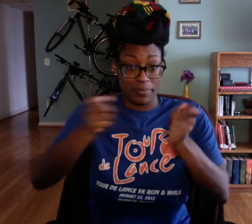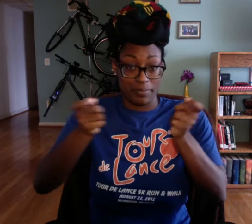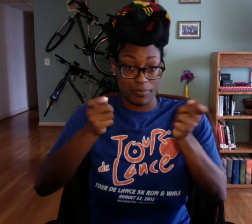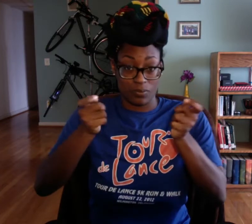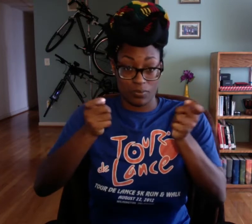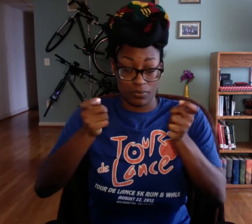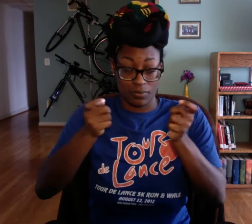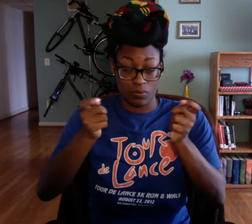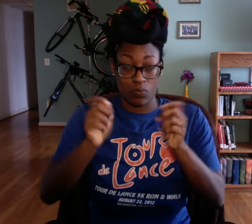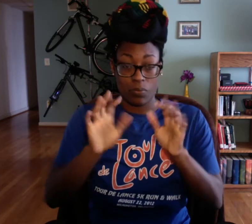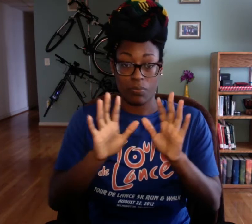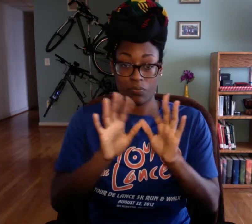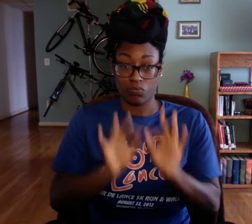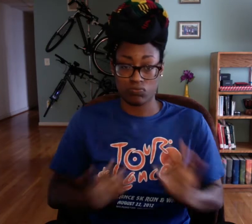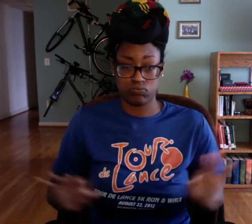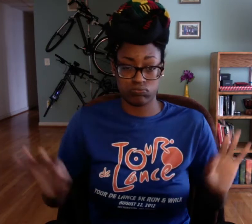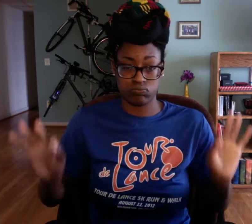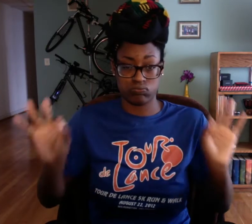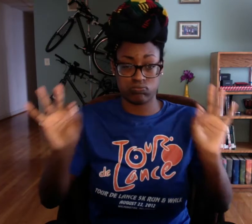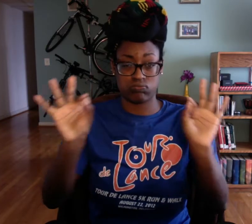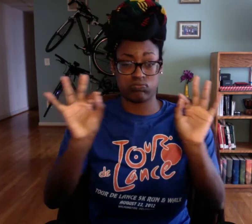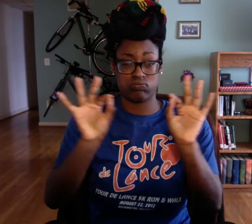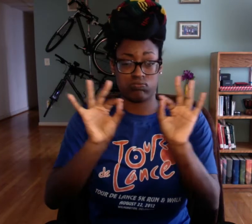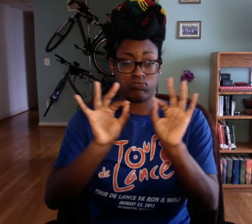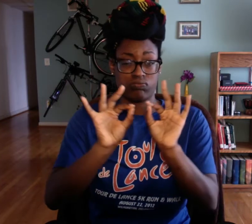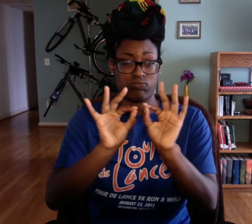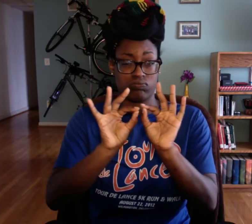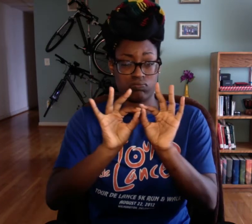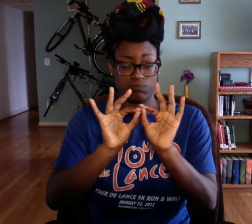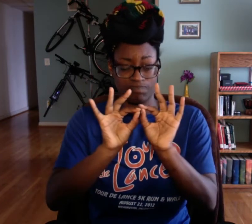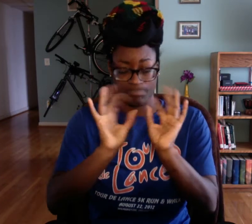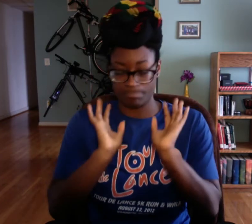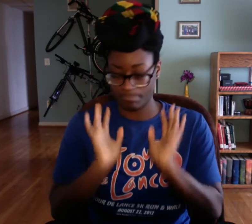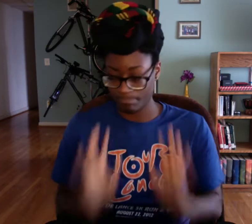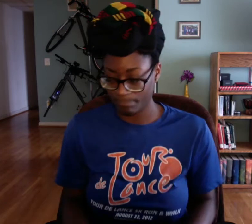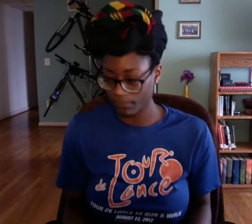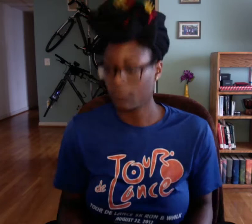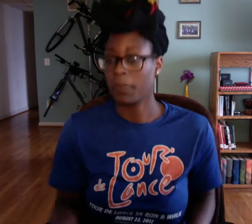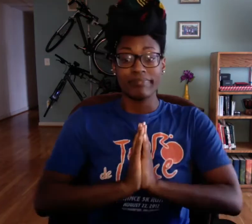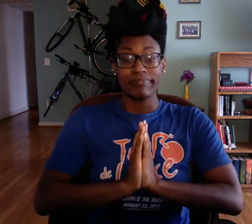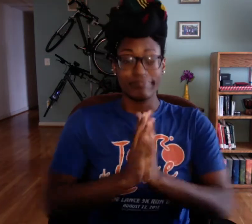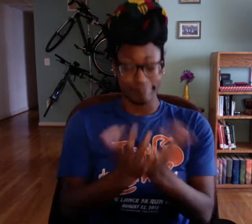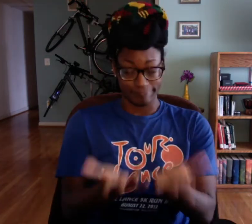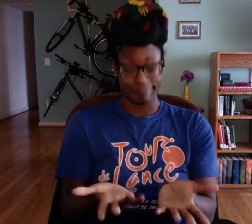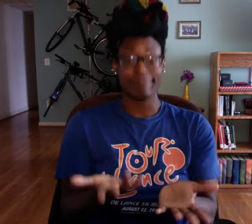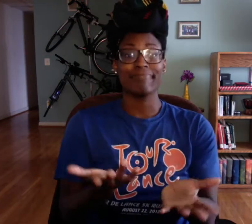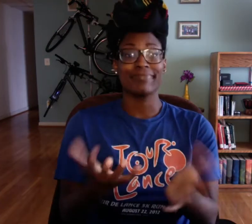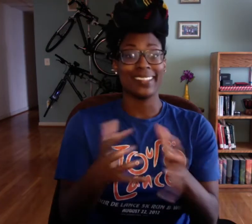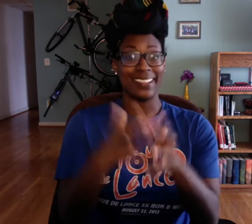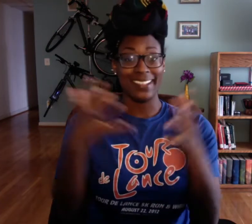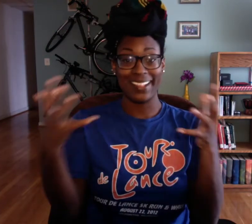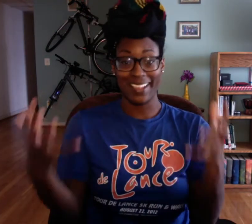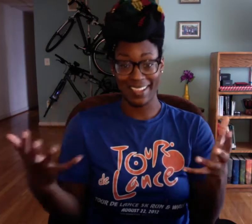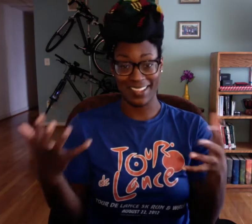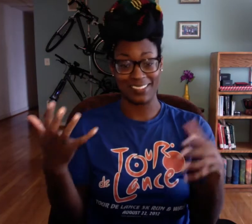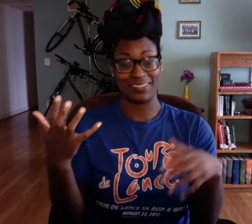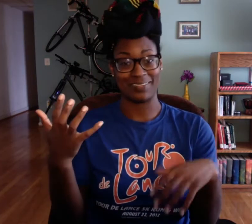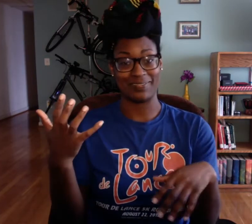The time management is gonna be super important.